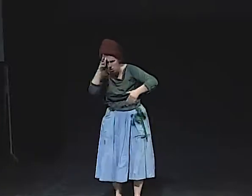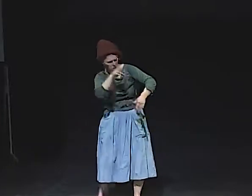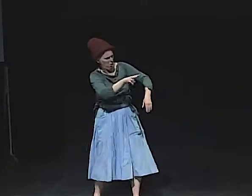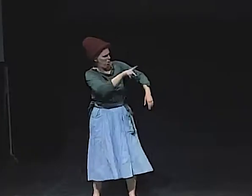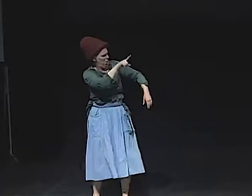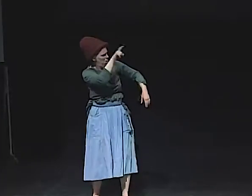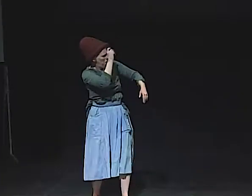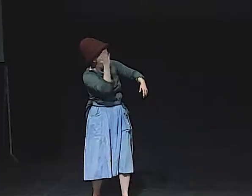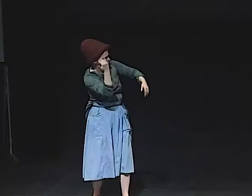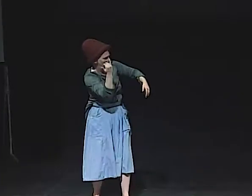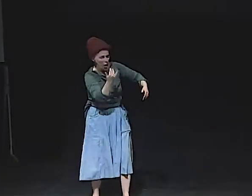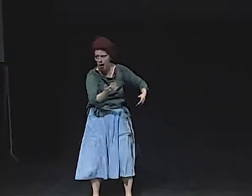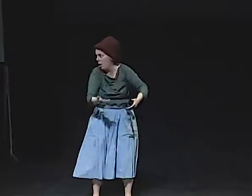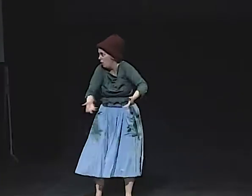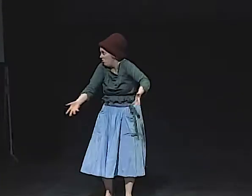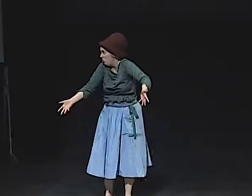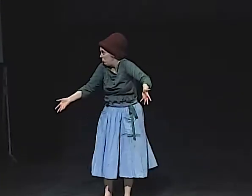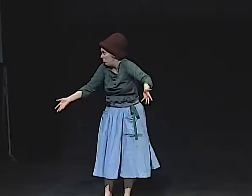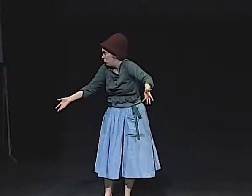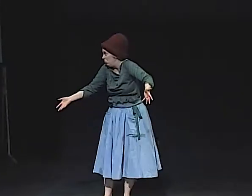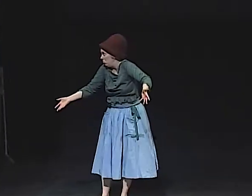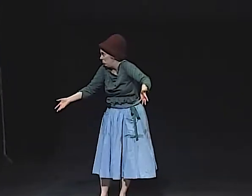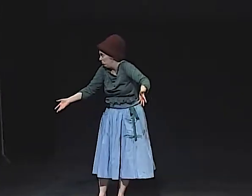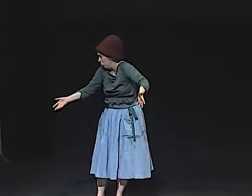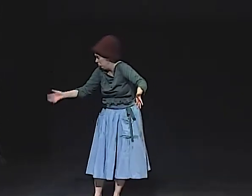SOMETHING JUST TOLD ME I HAVE TO GO TO THIS OTHER ROOM."